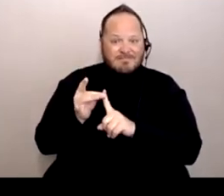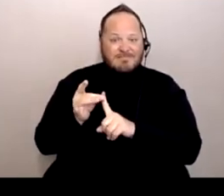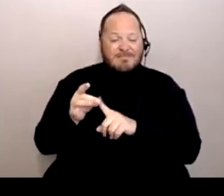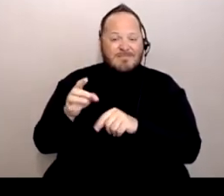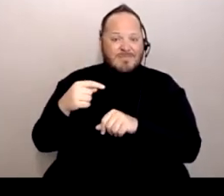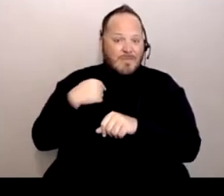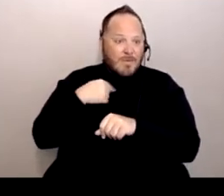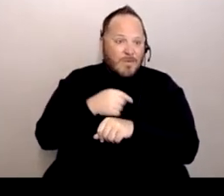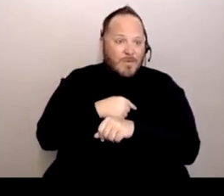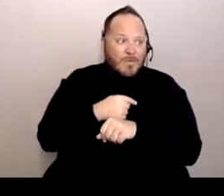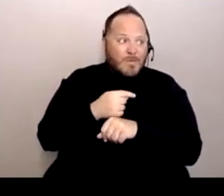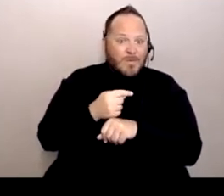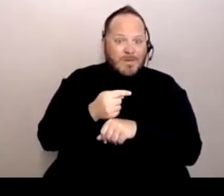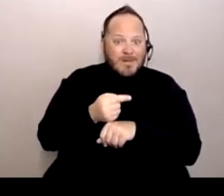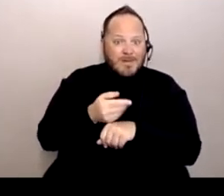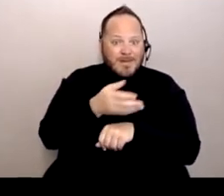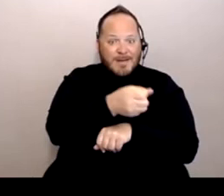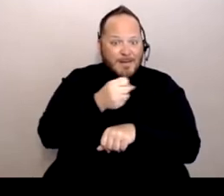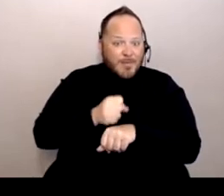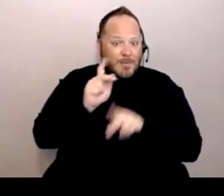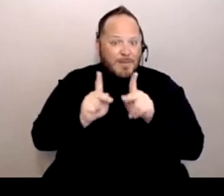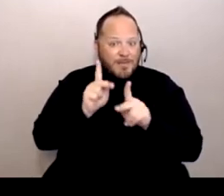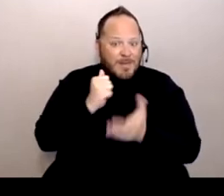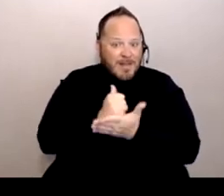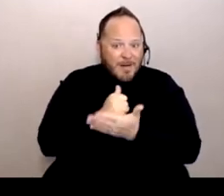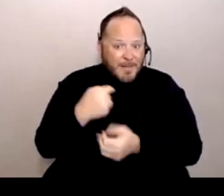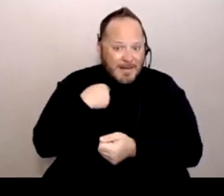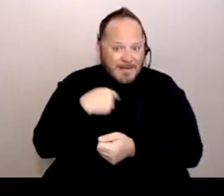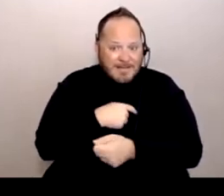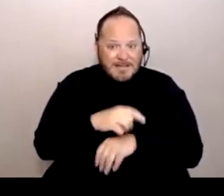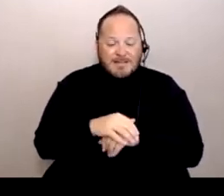We have to have people help us bring our groceries